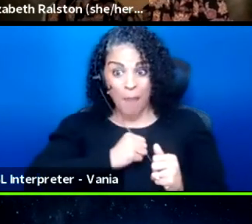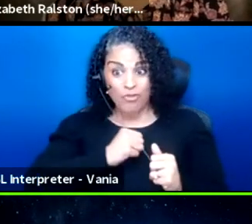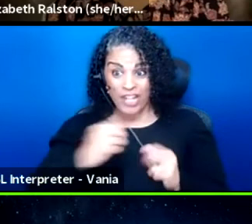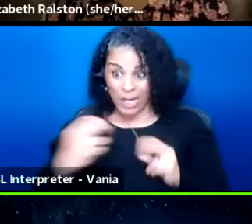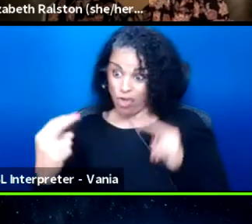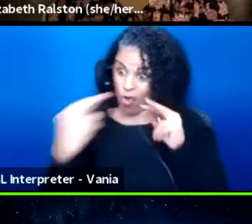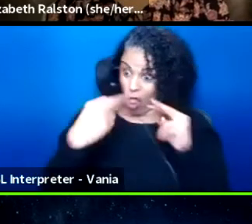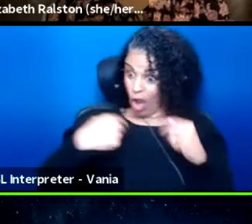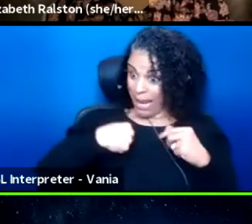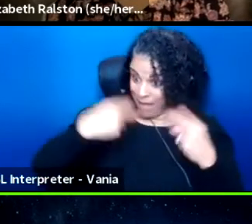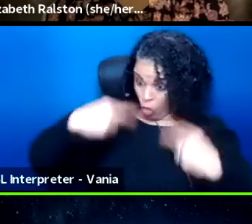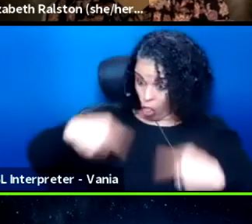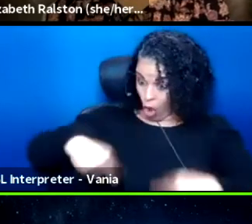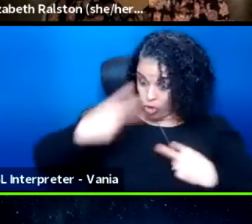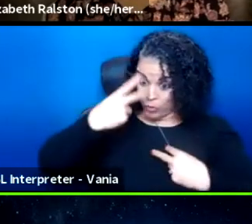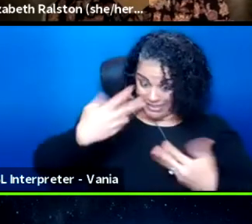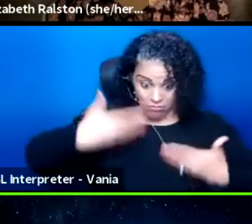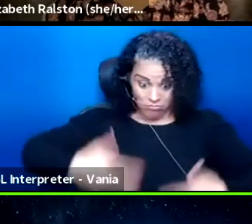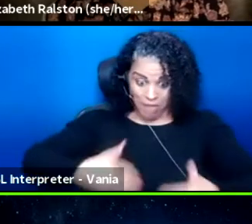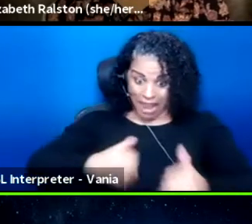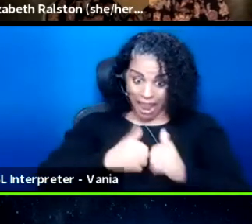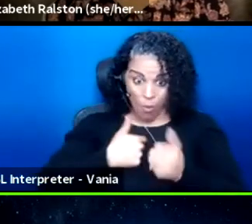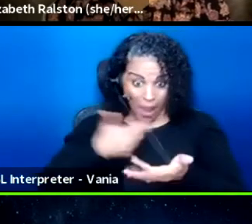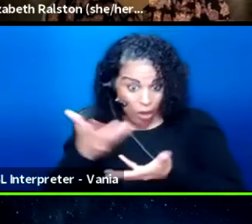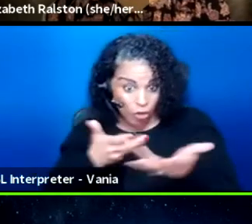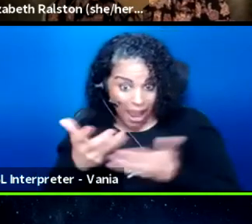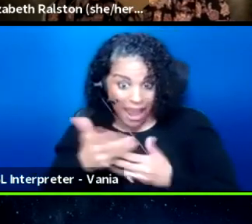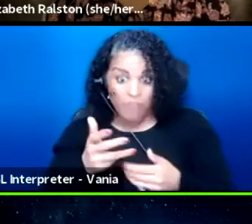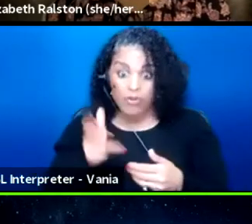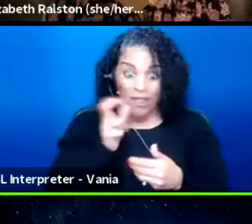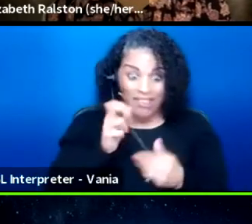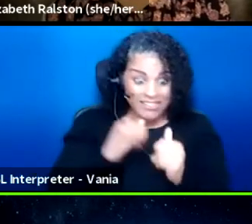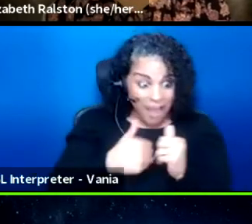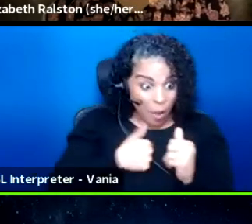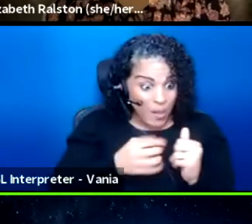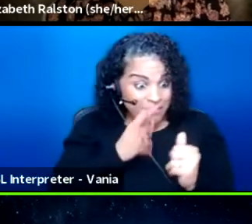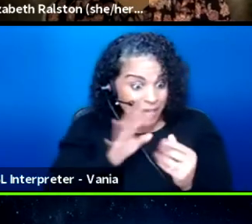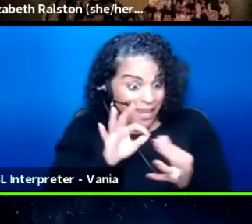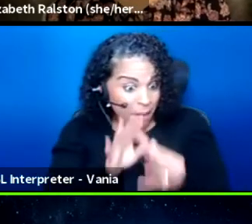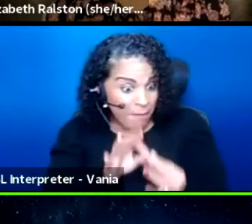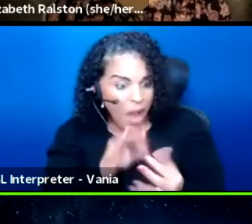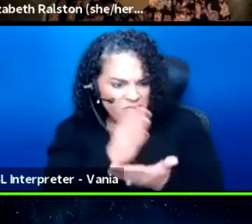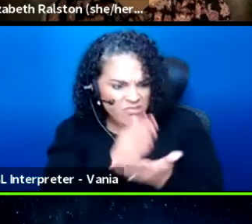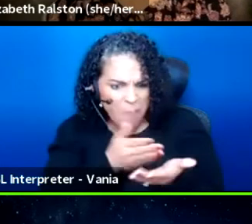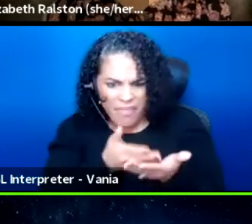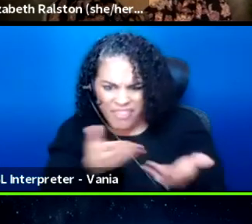and you see the way I interact and you listen to the way I speak about certain things and the assumption,